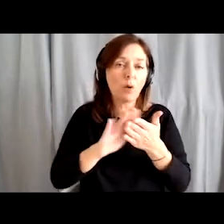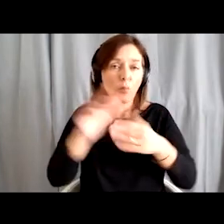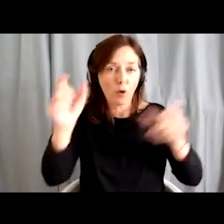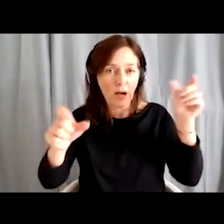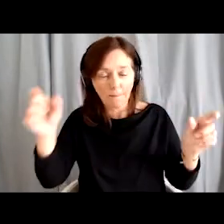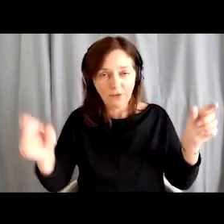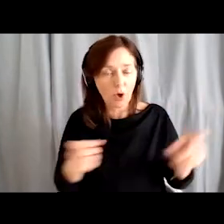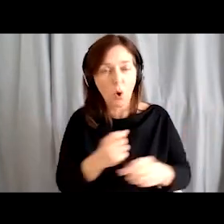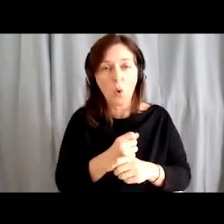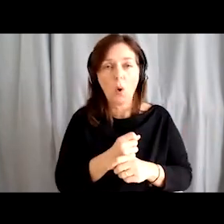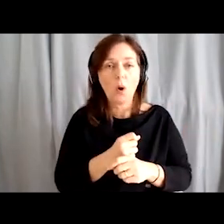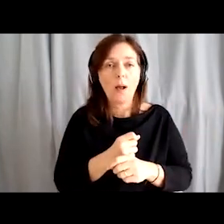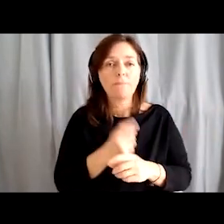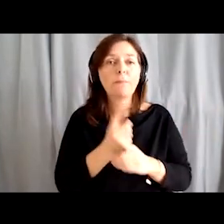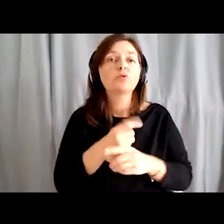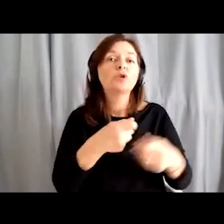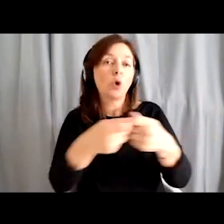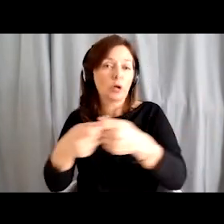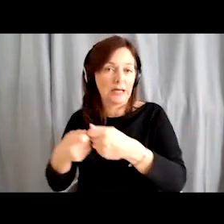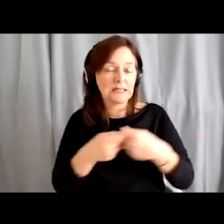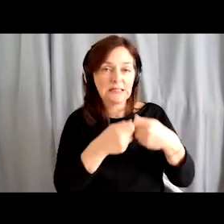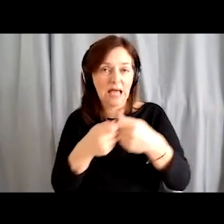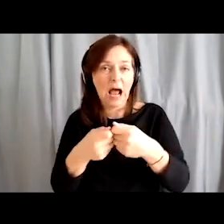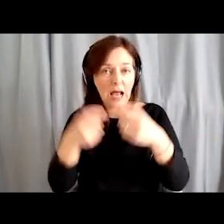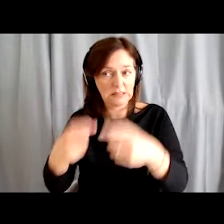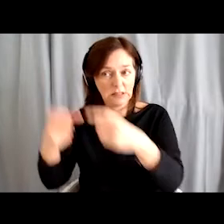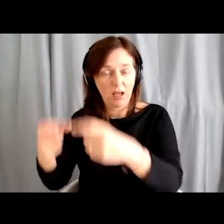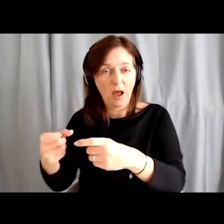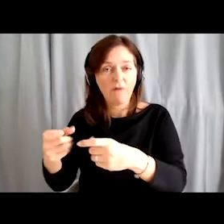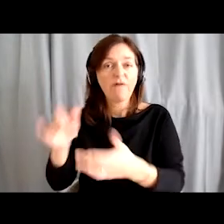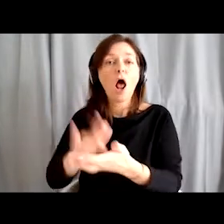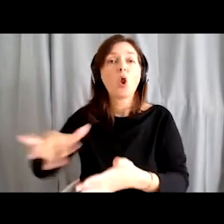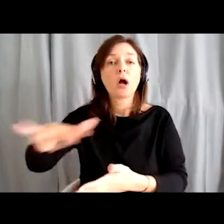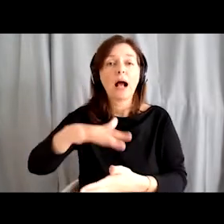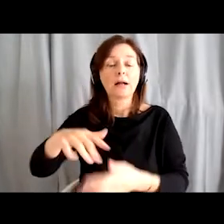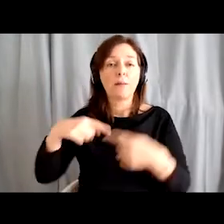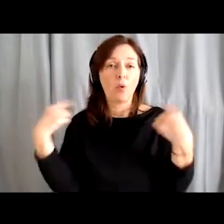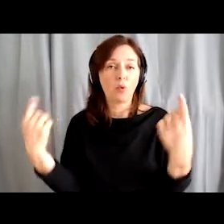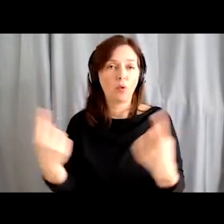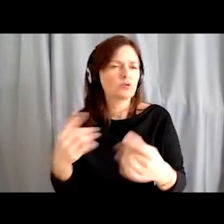organisations of practically all fields in the local environment.